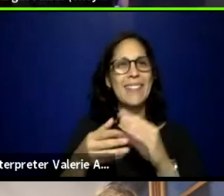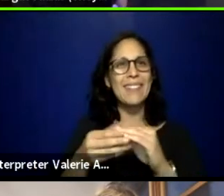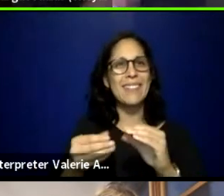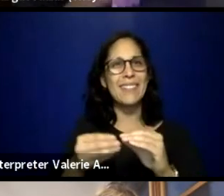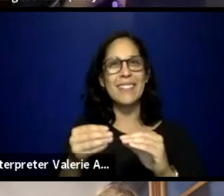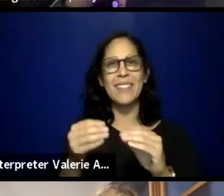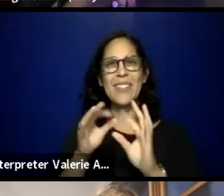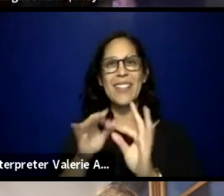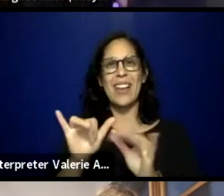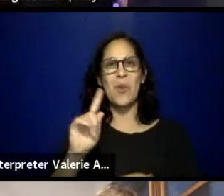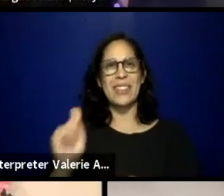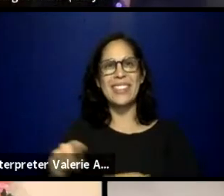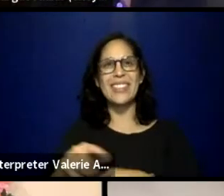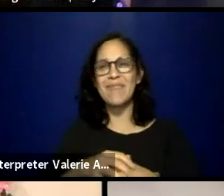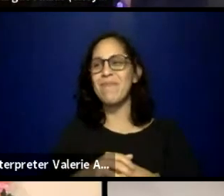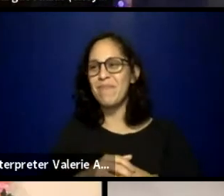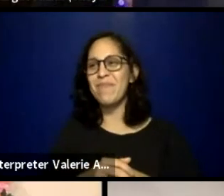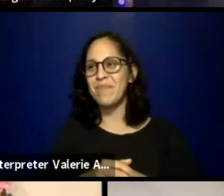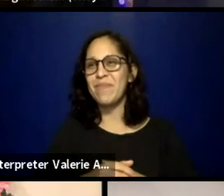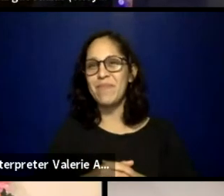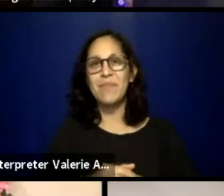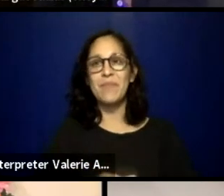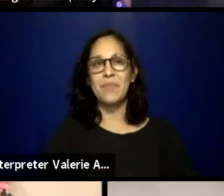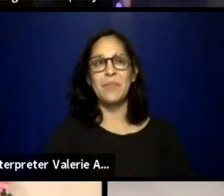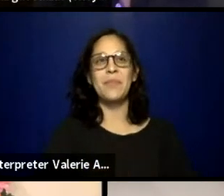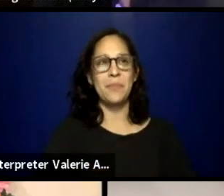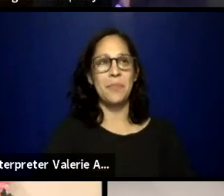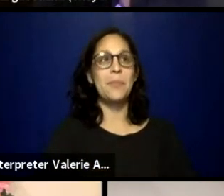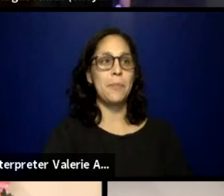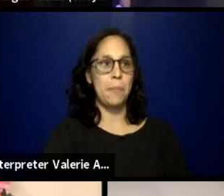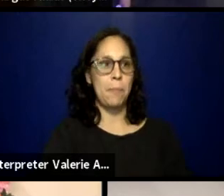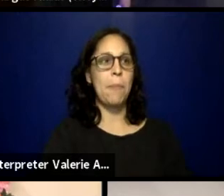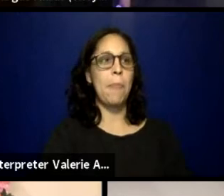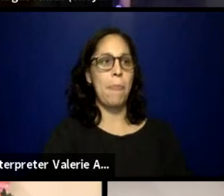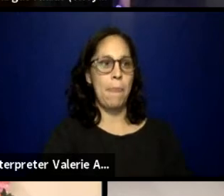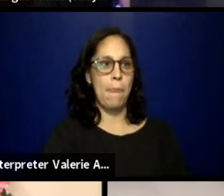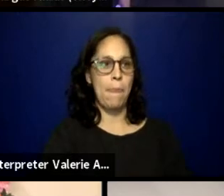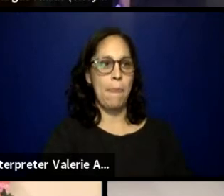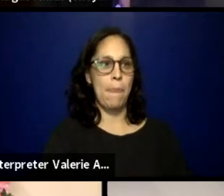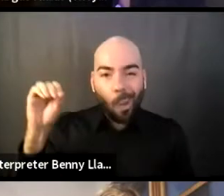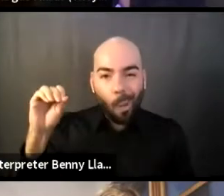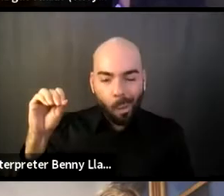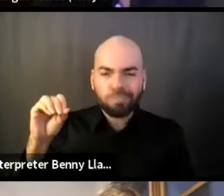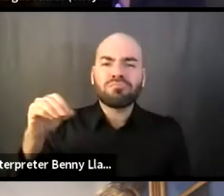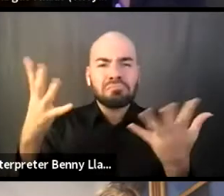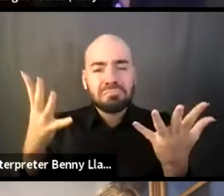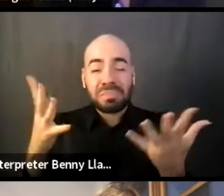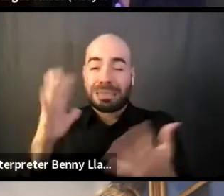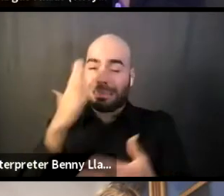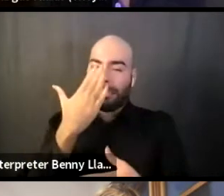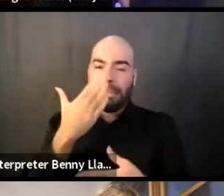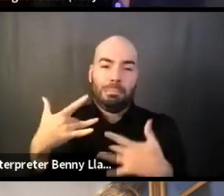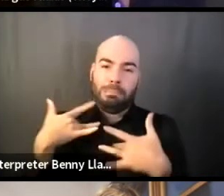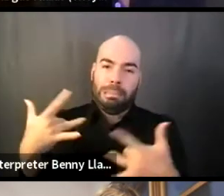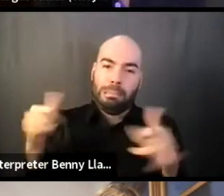I'll go. Yeah, I guess, it's just gonna sound very cliche, especially coming from a youth-oriented theater,